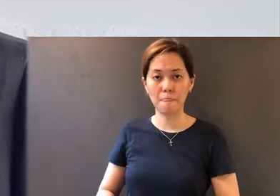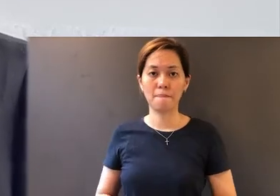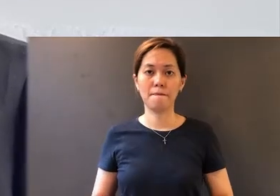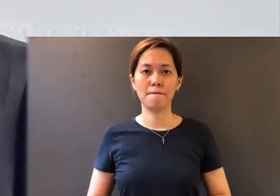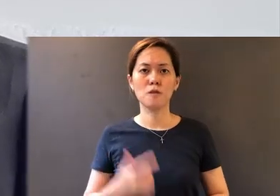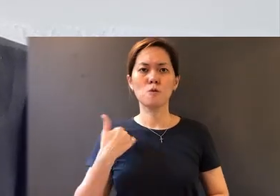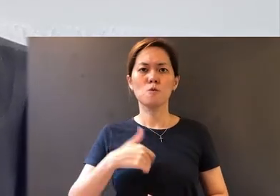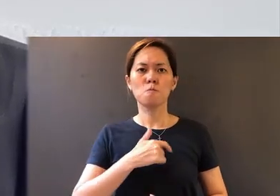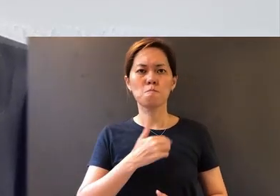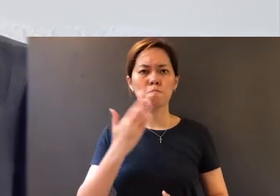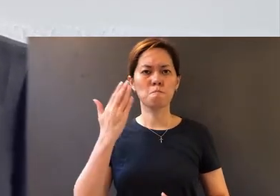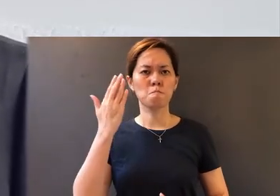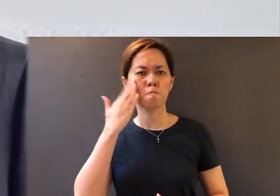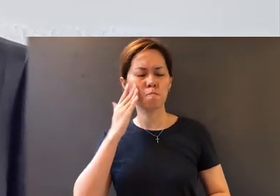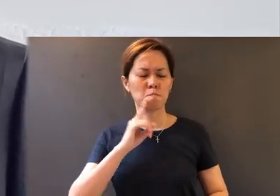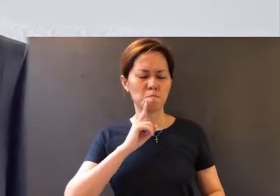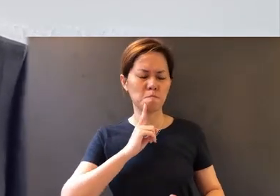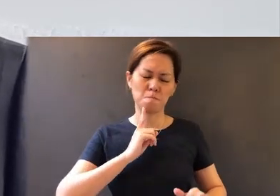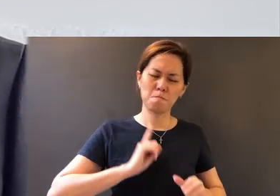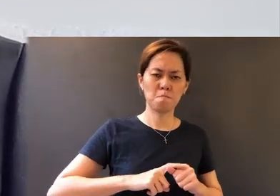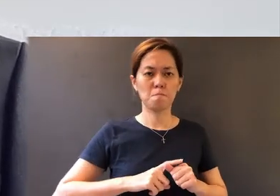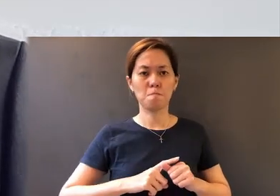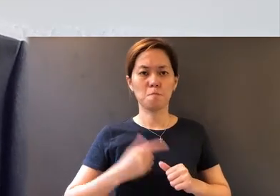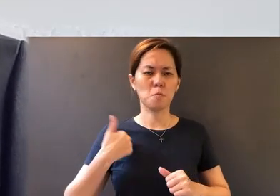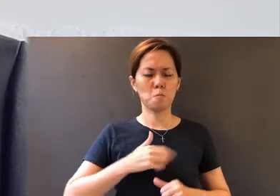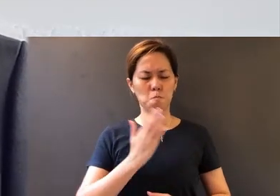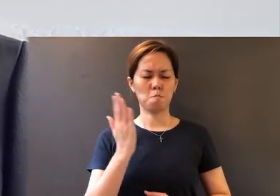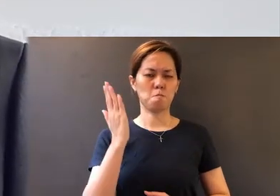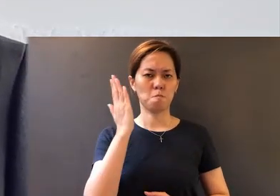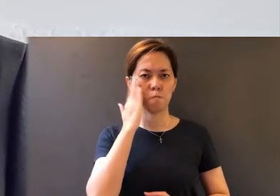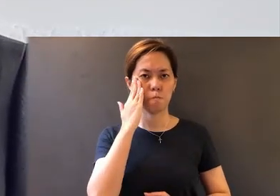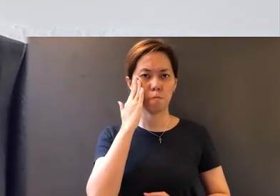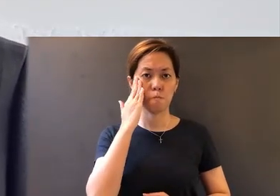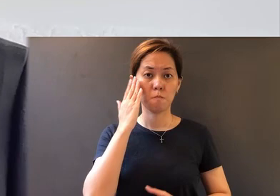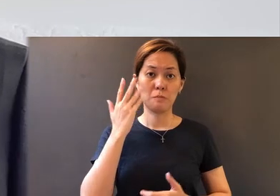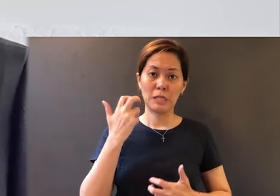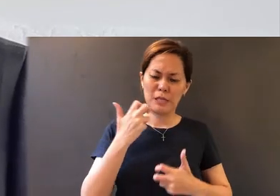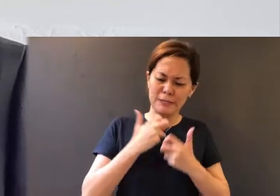And we are assured with the knowledge that the difficult challenges that